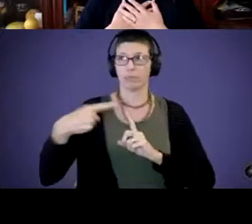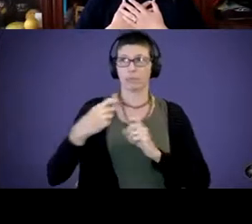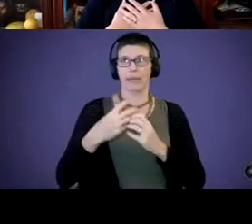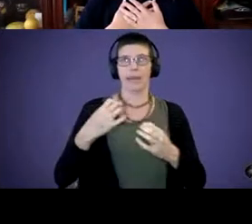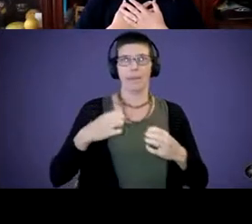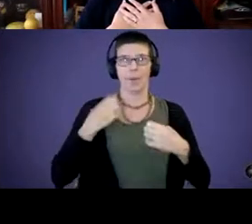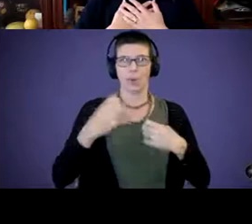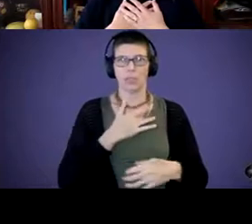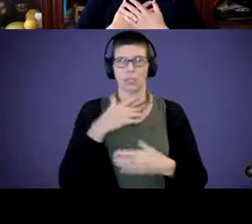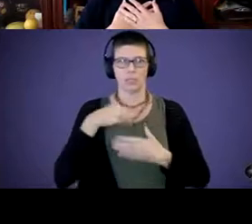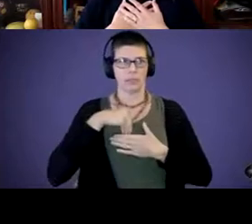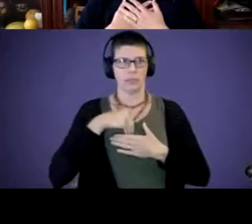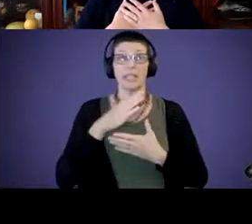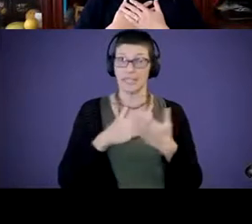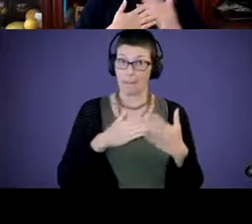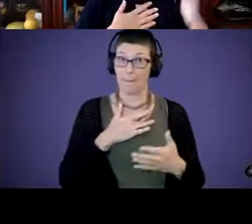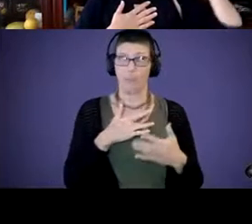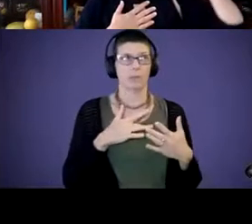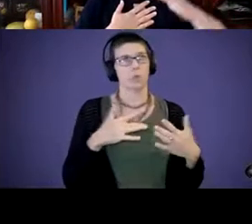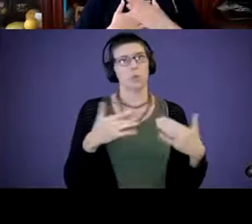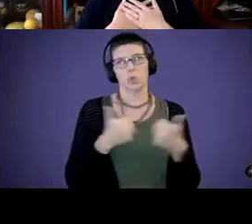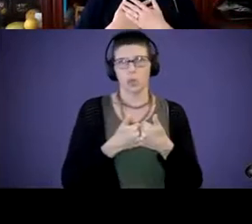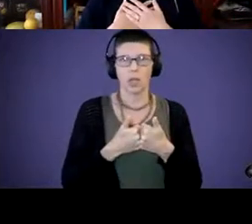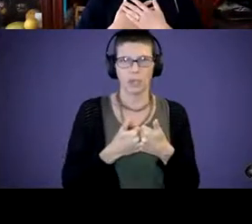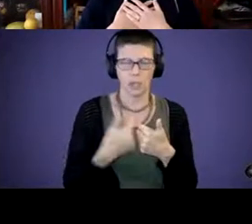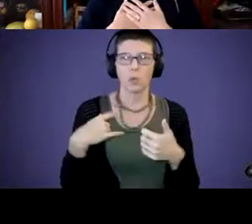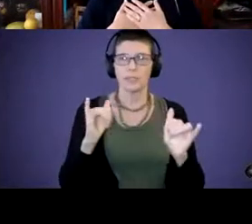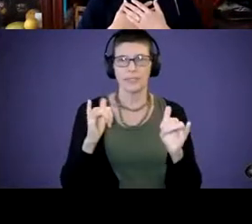Some which can be challenging. We still go through a roller coaster that are related,